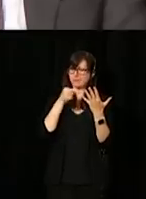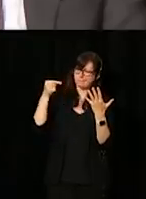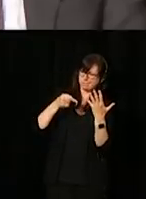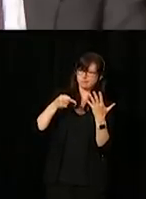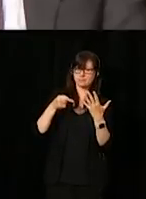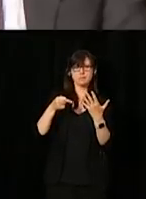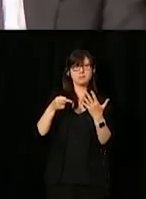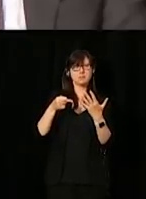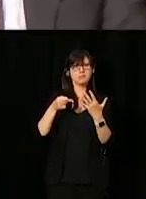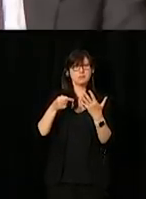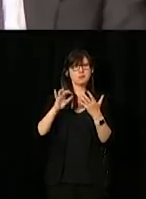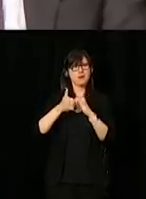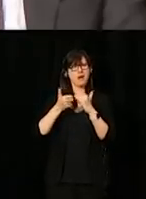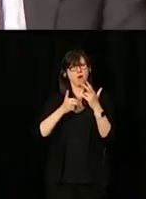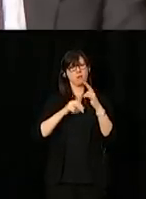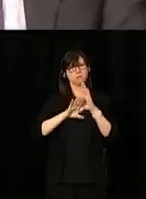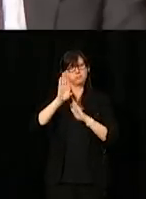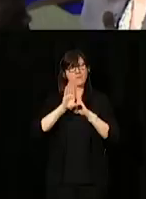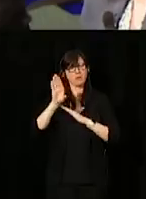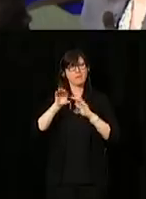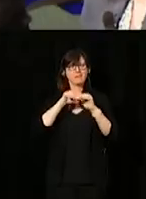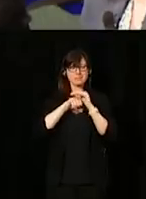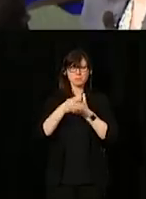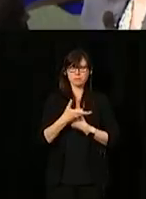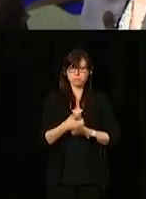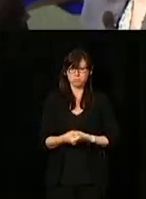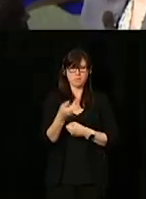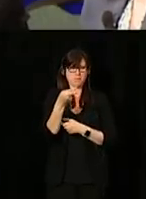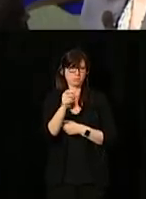is what we call building an accessibility confident public service